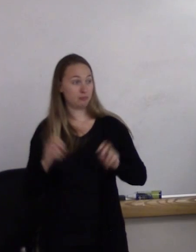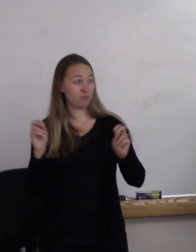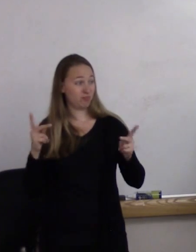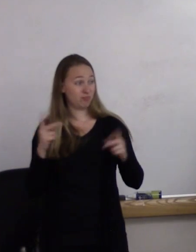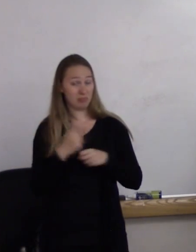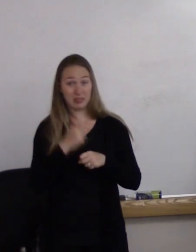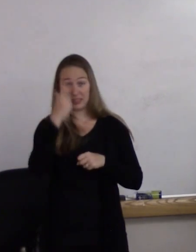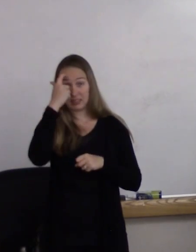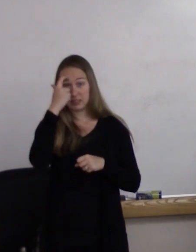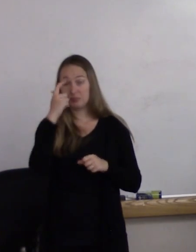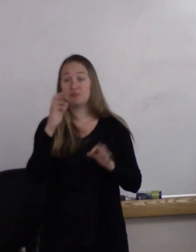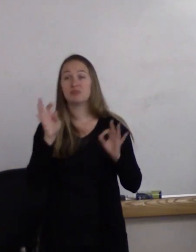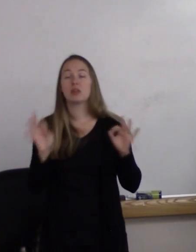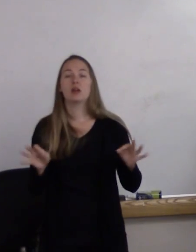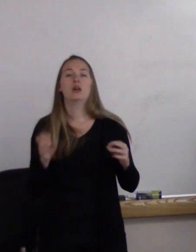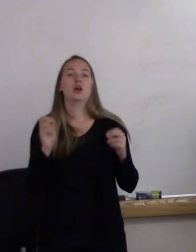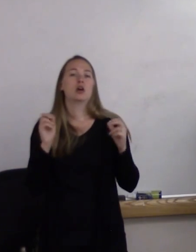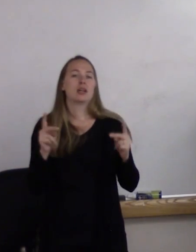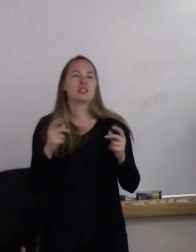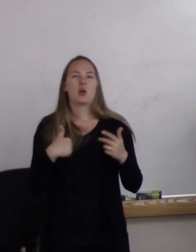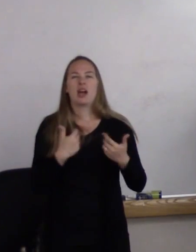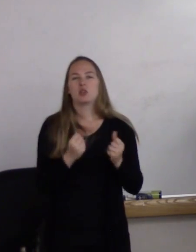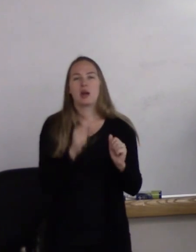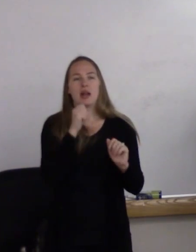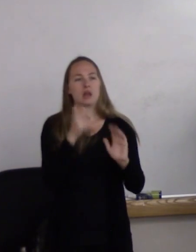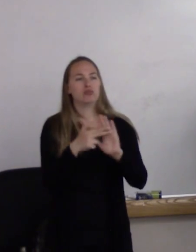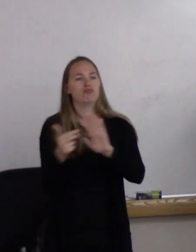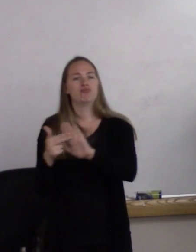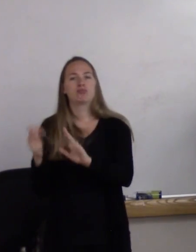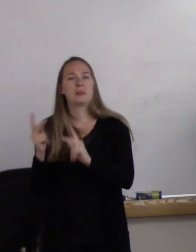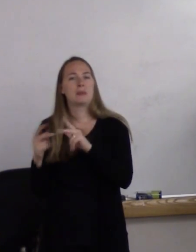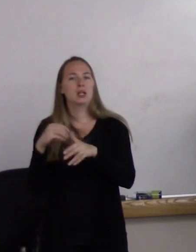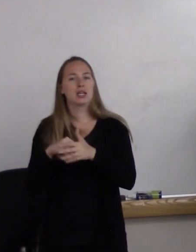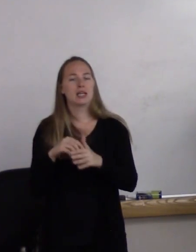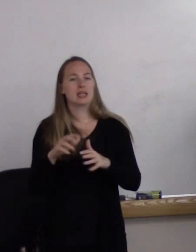So I try not to kind of diagnose people in the audience. I tend to diagnose myself.